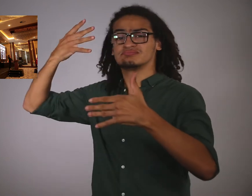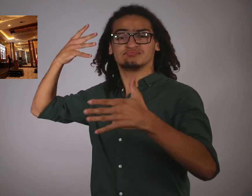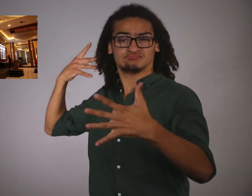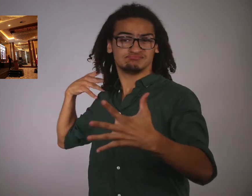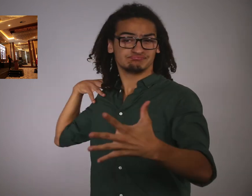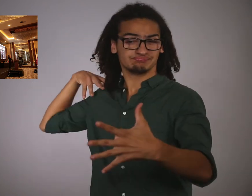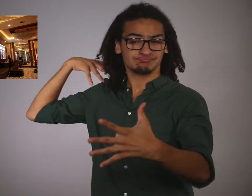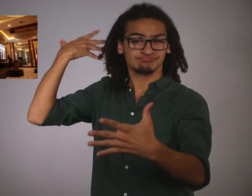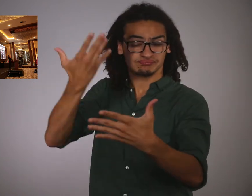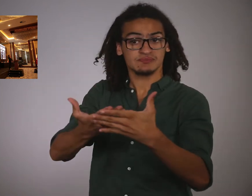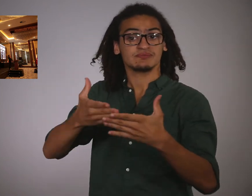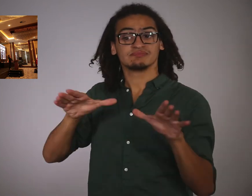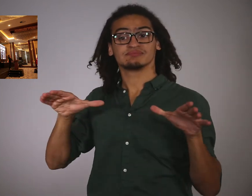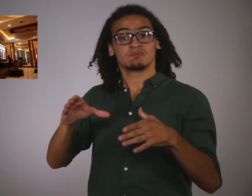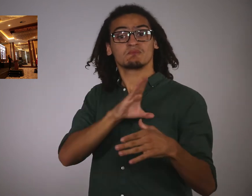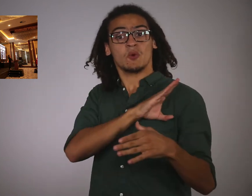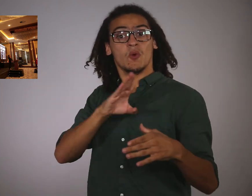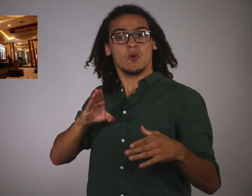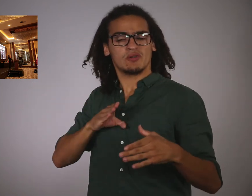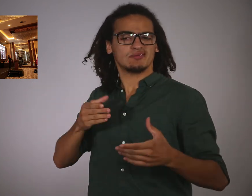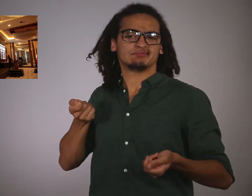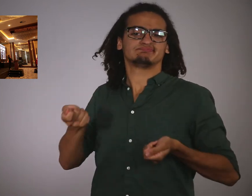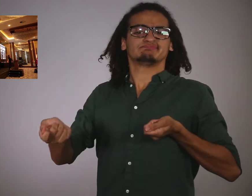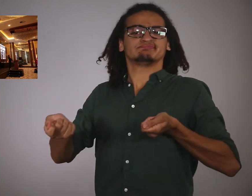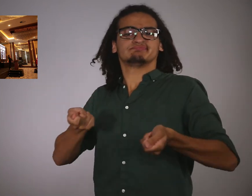Historically, the executive board have been dominated by male.